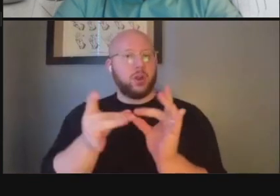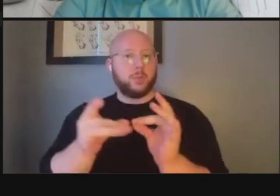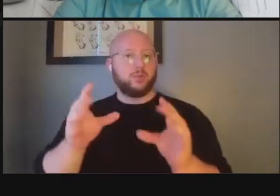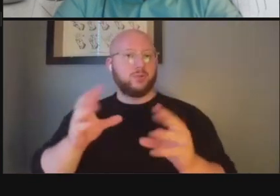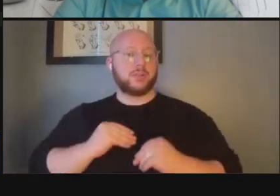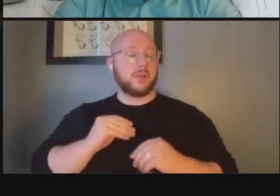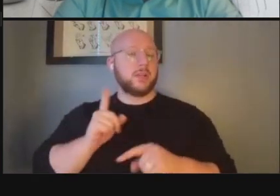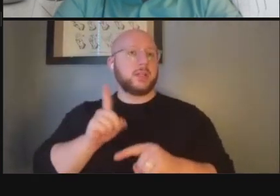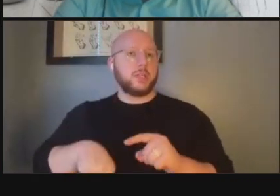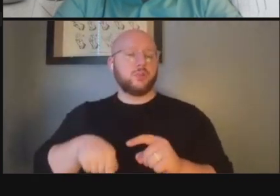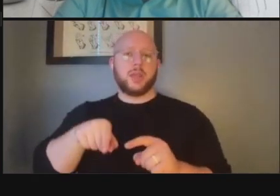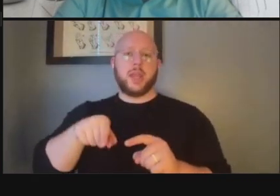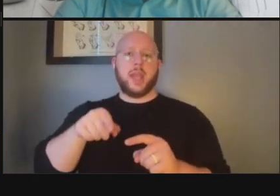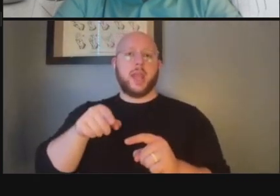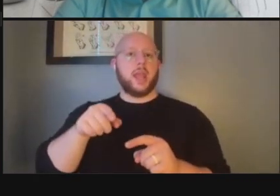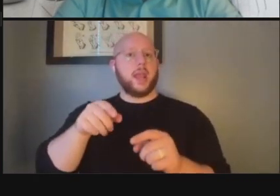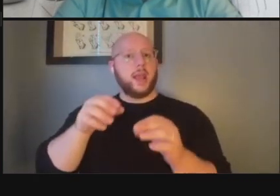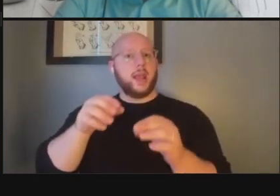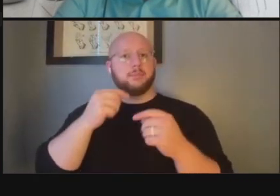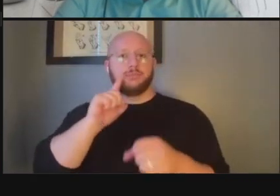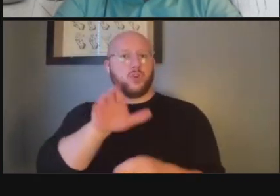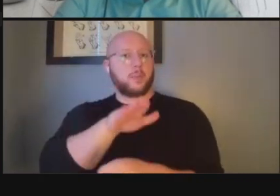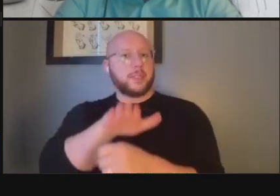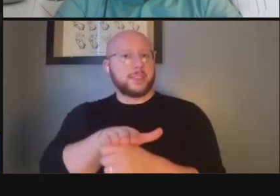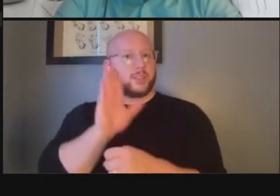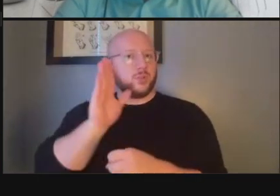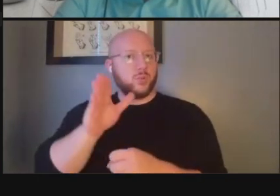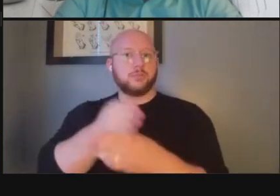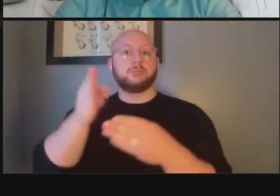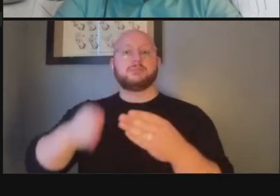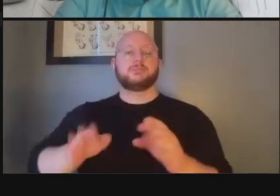we can incorporate every comment that we get but we will certainly consider everything that we get